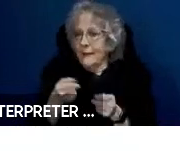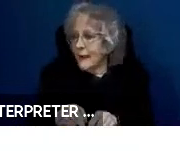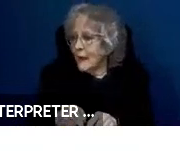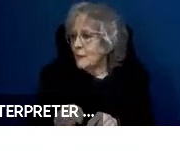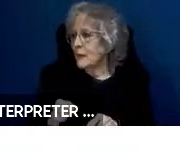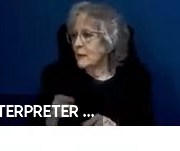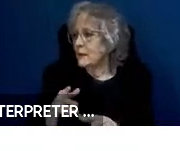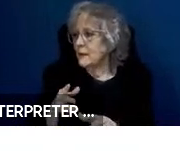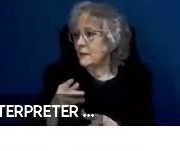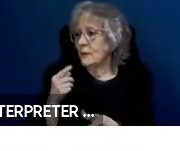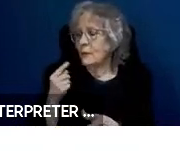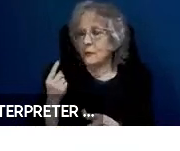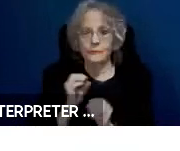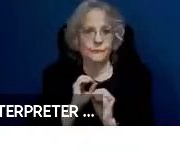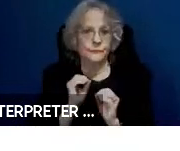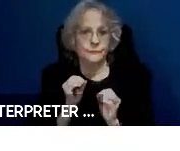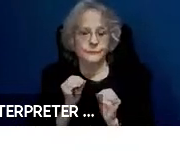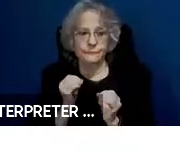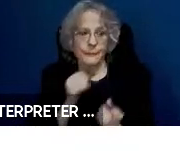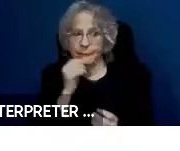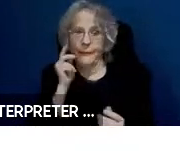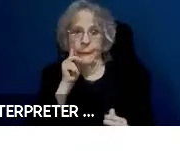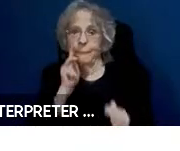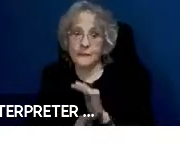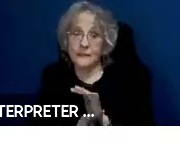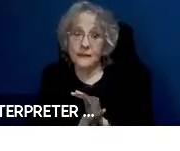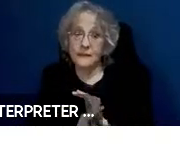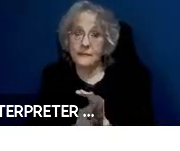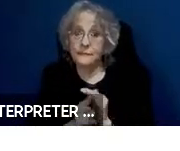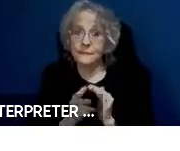just for nothing that you would ever predict is going to happen and nothing that the vehicle is